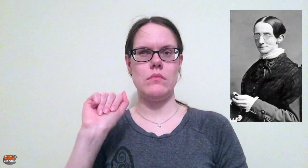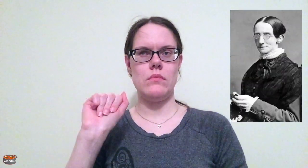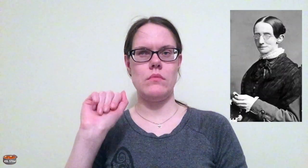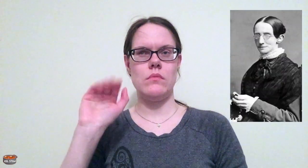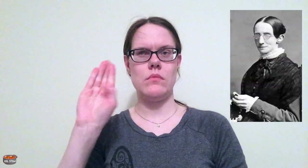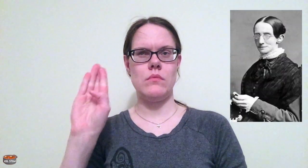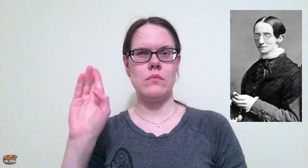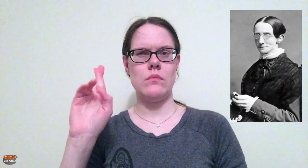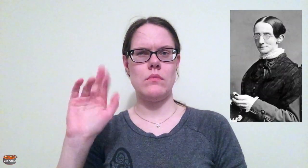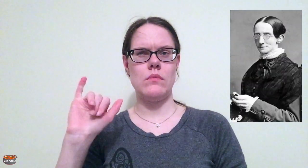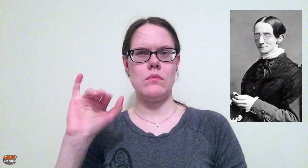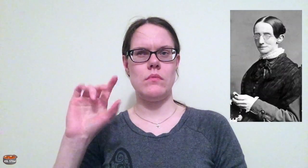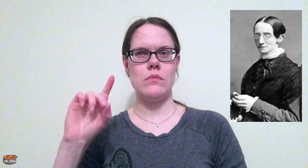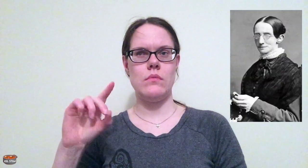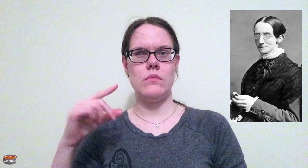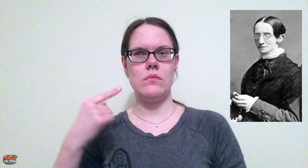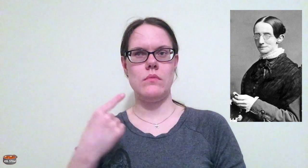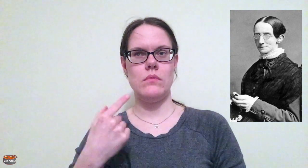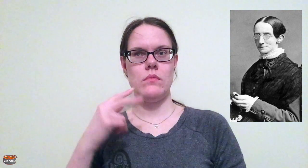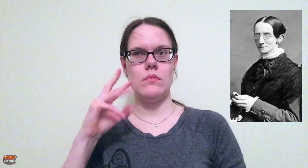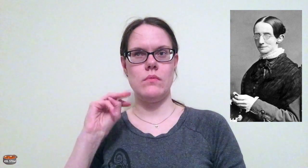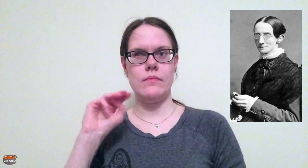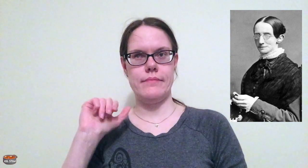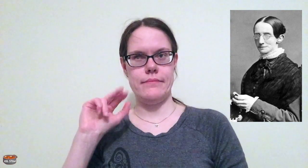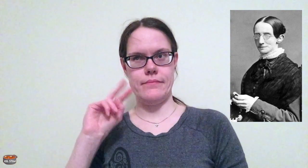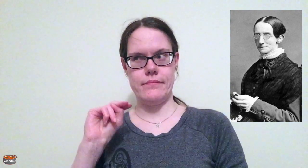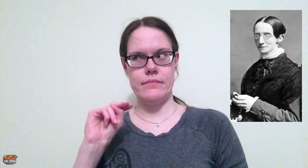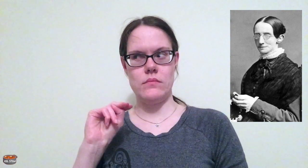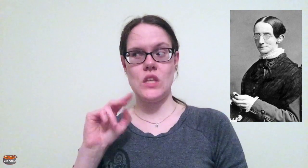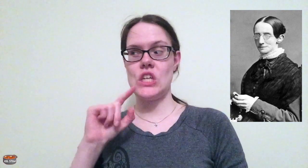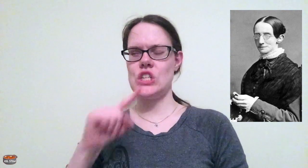know Laura Bridgman.